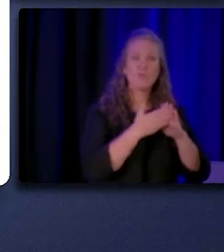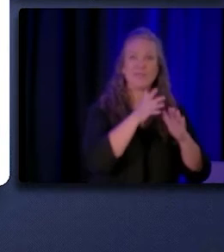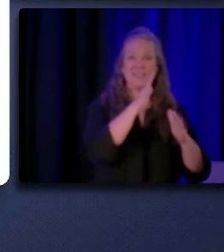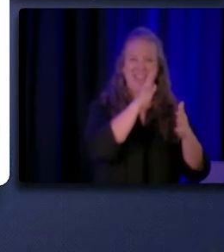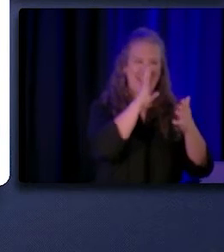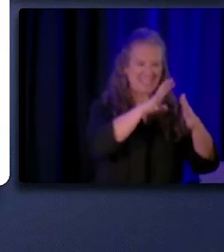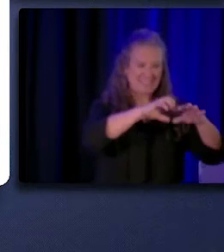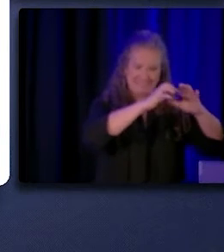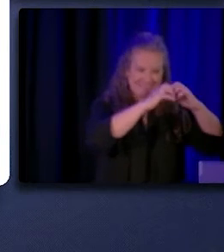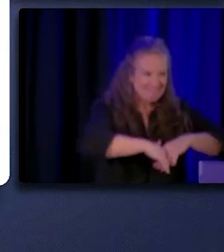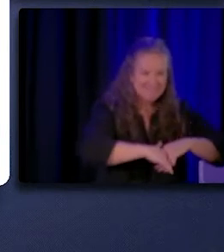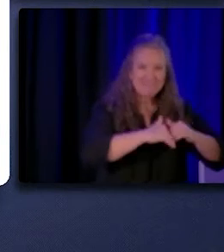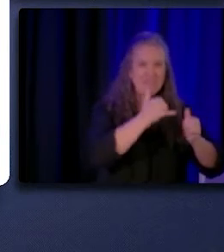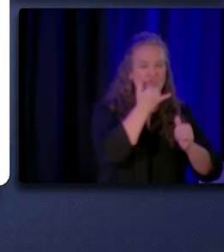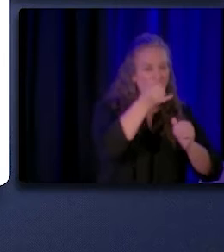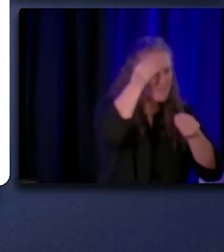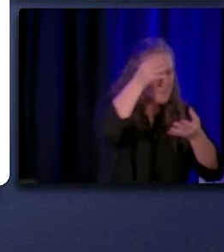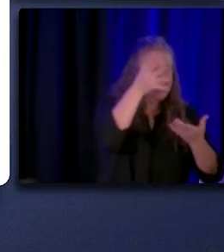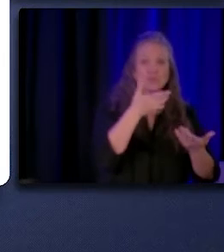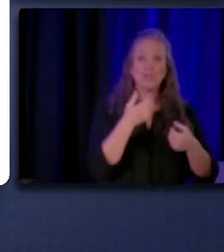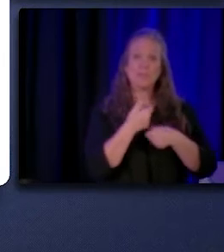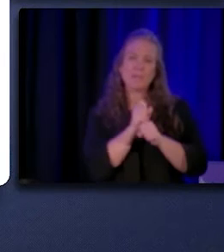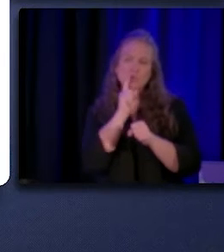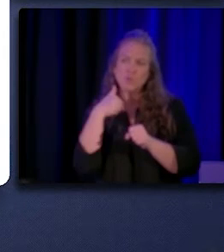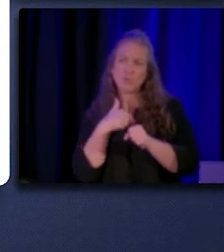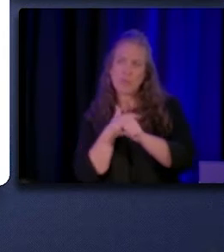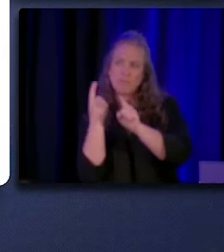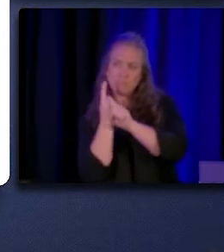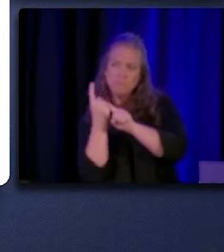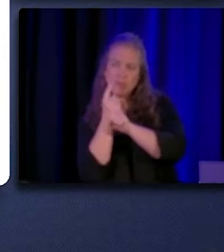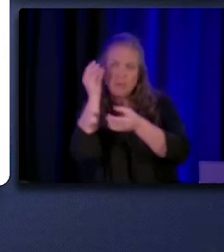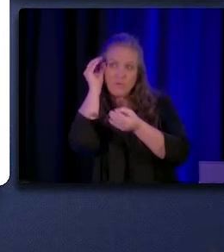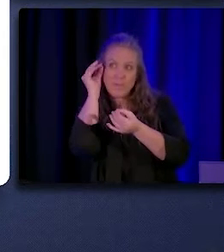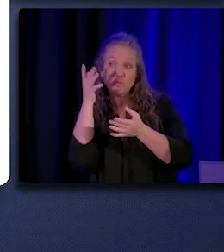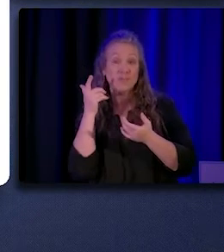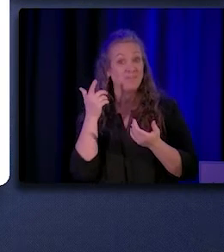"making sure that we are up to date with the pandemic. "The information changes very rapidly."